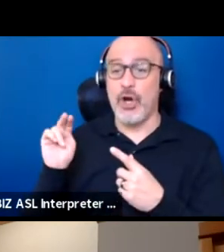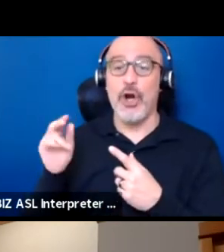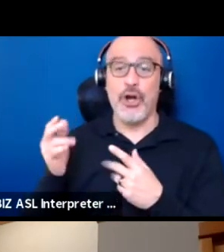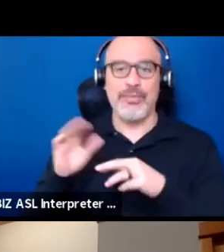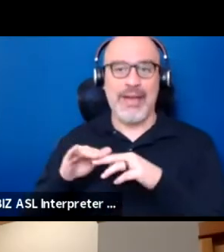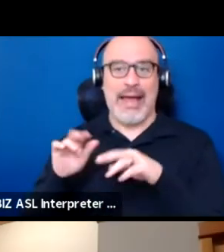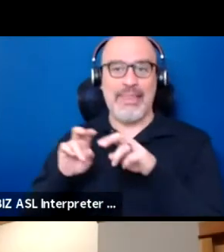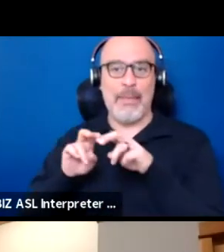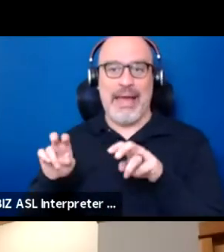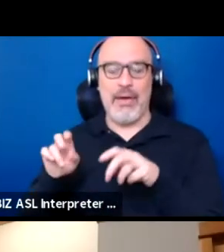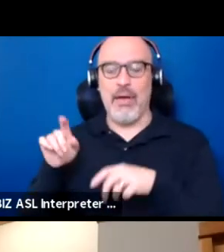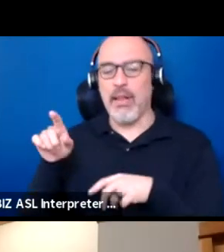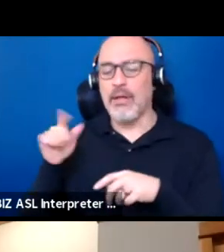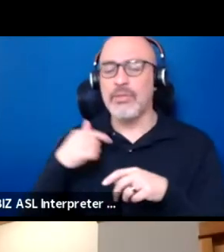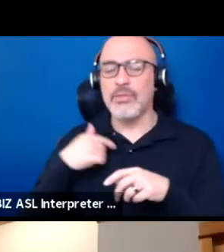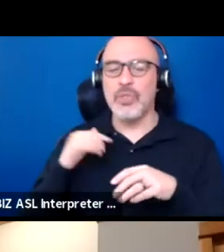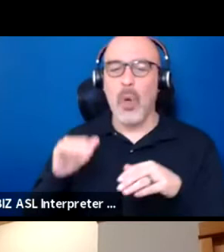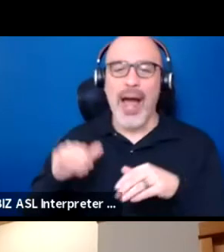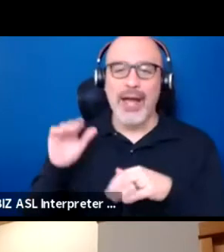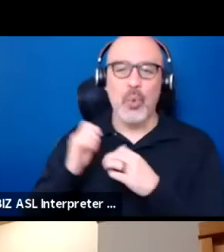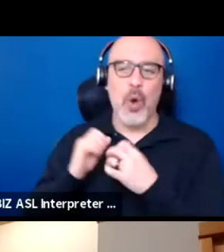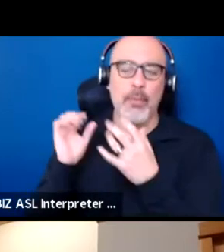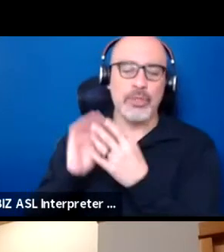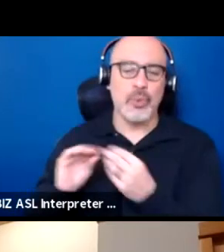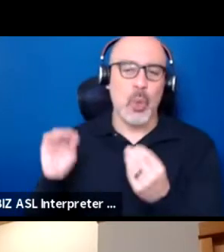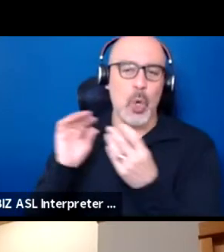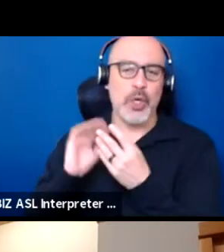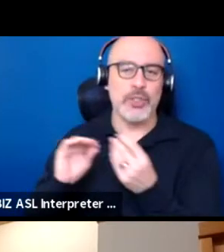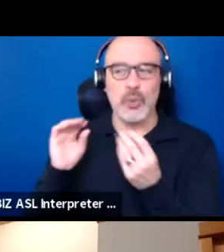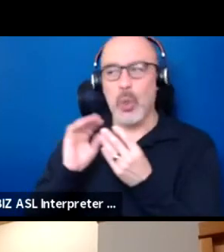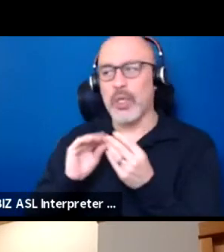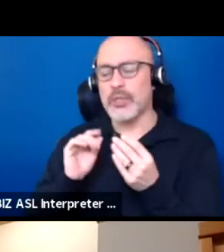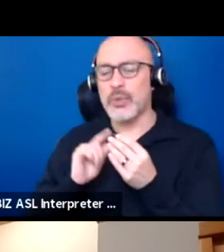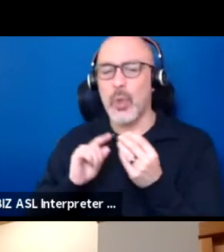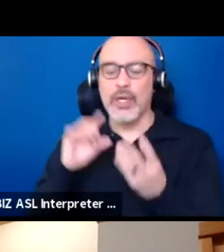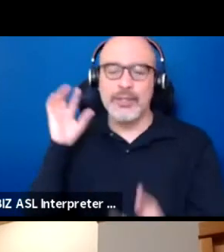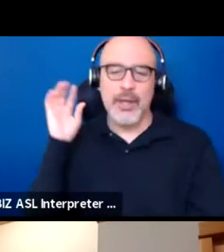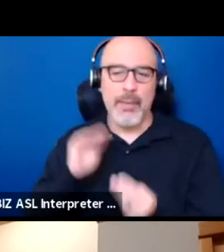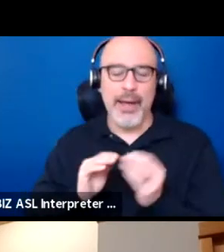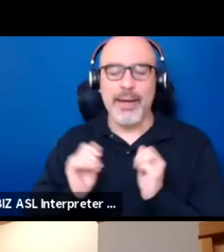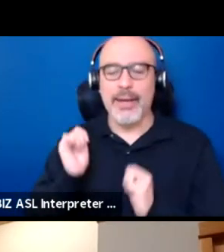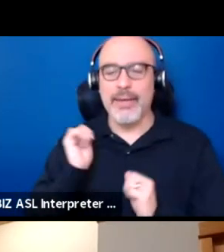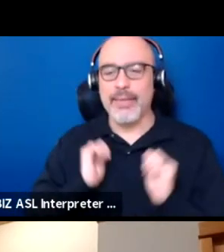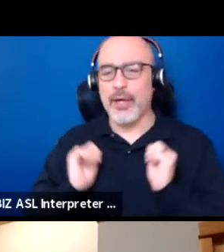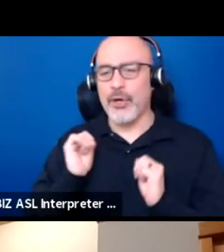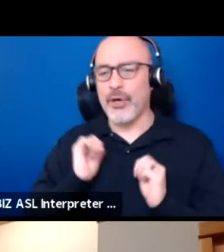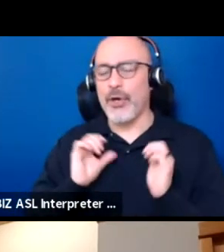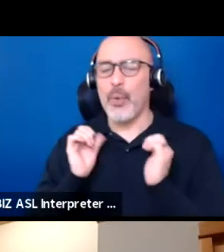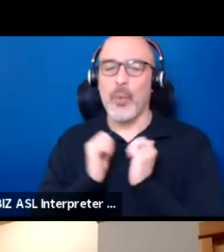So I really grew up with stories and combining theater with indigenous storytelling,